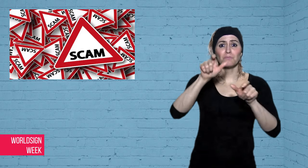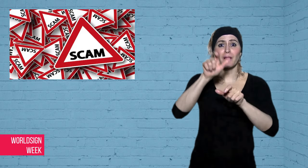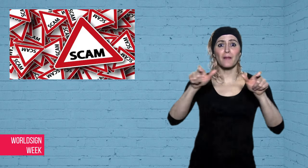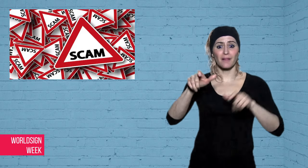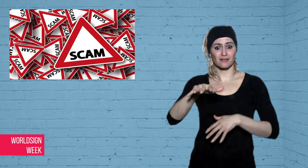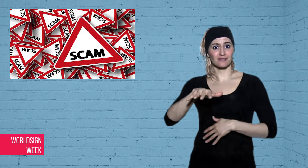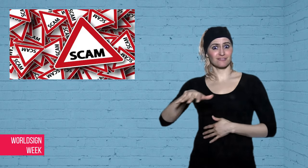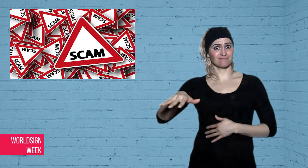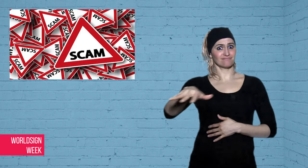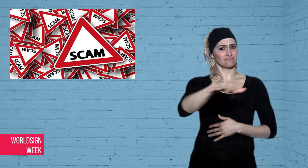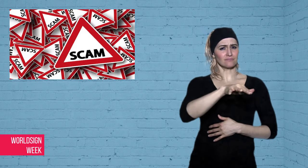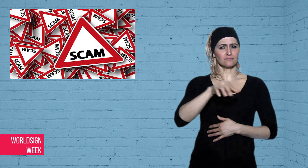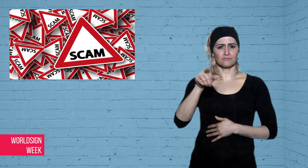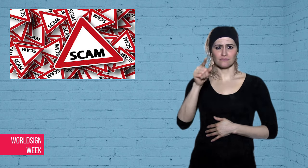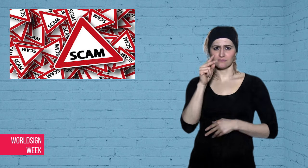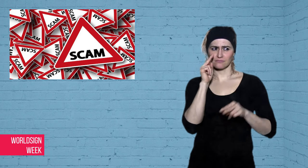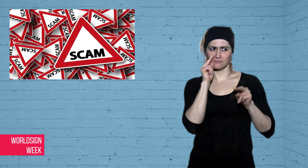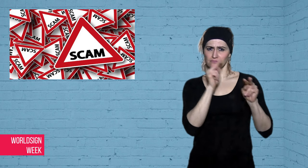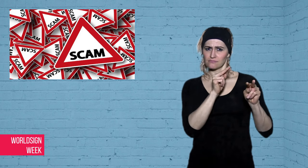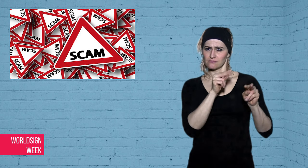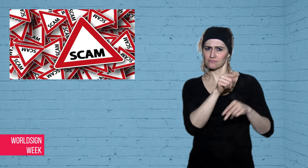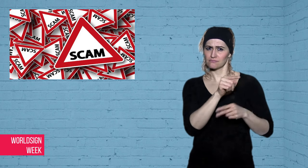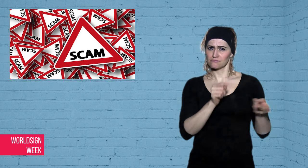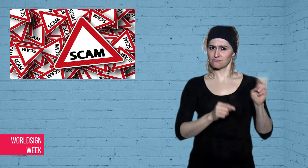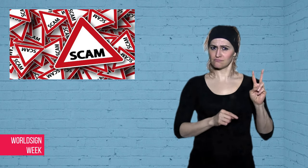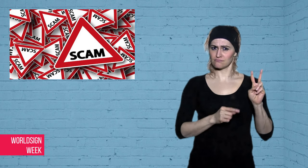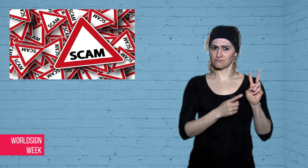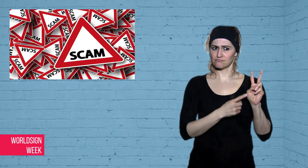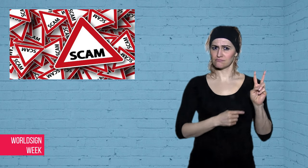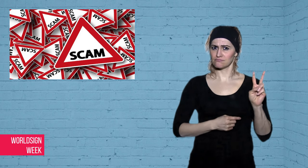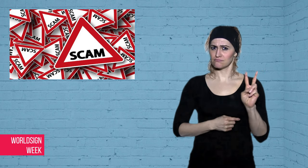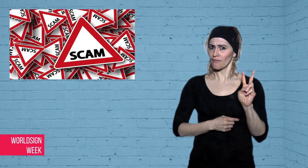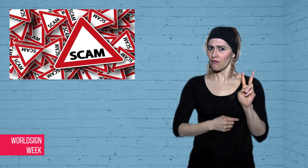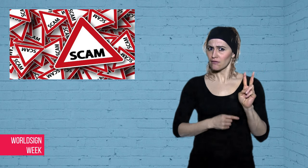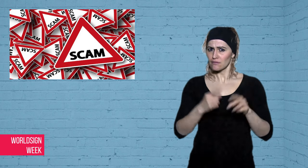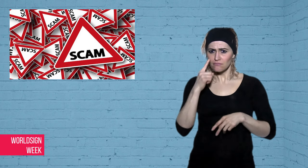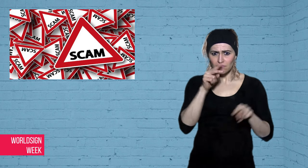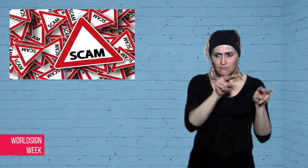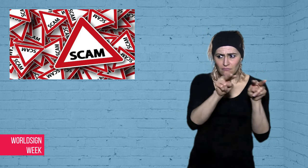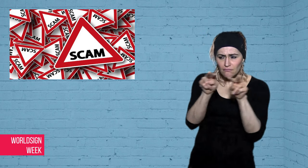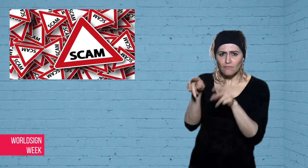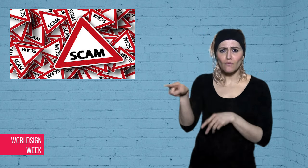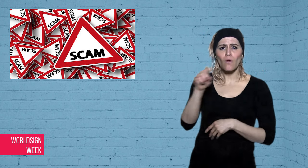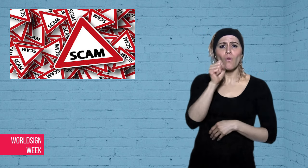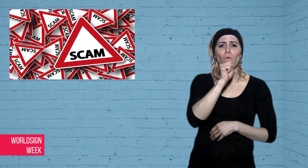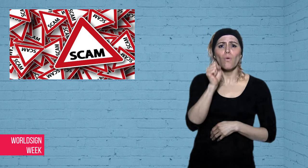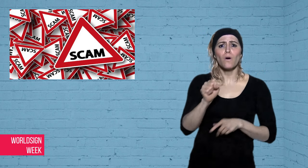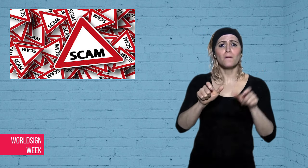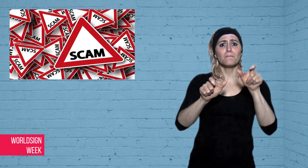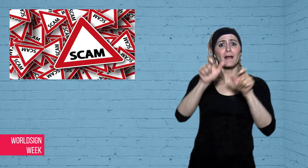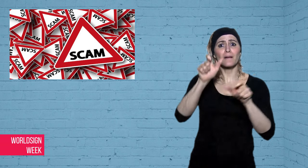have asked people to keep eye out for